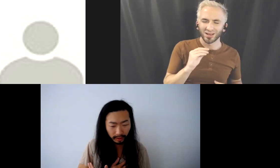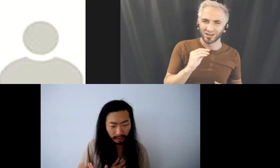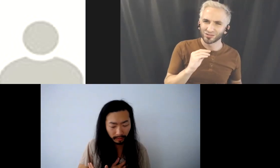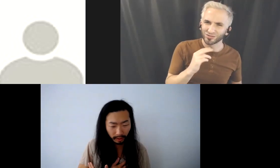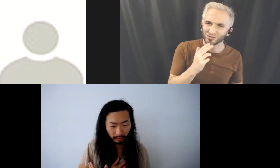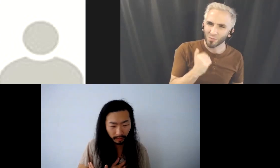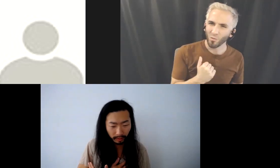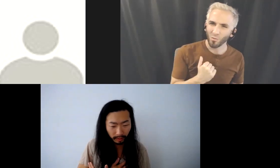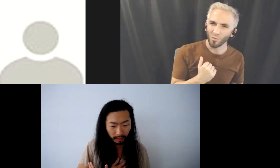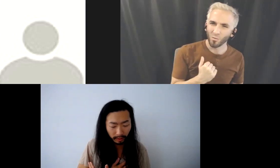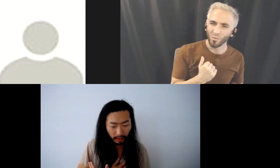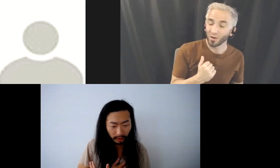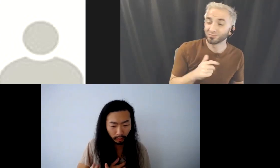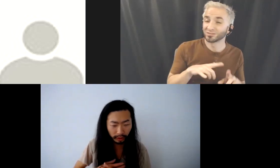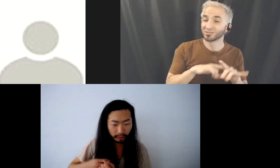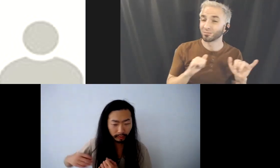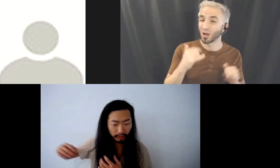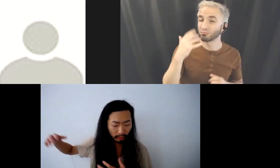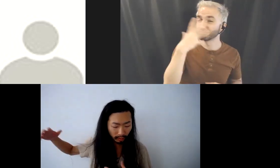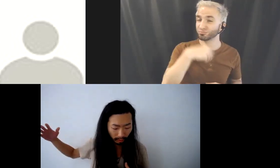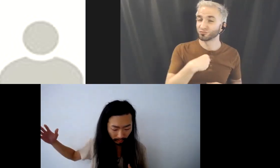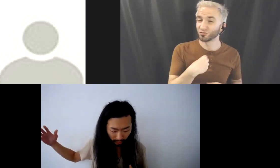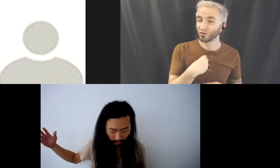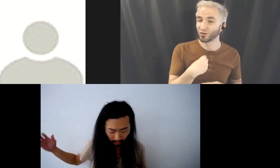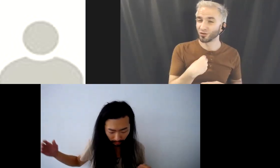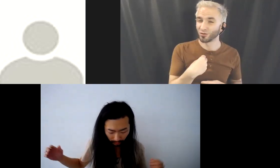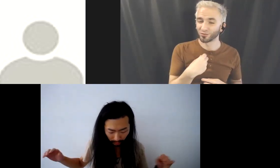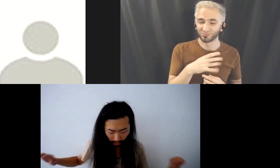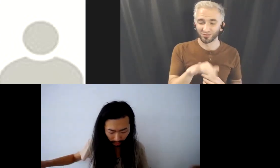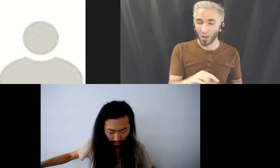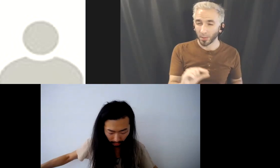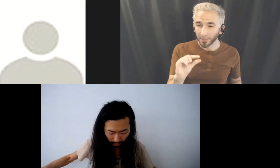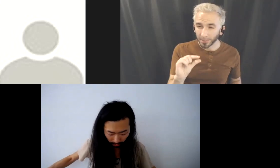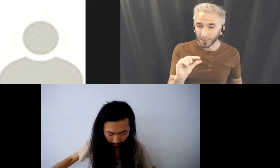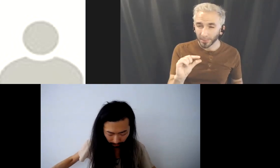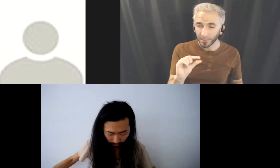time in relation to this whole cosmos.